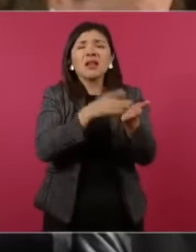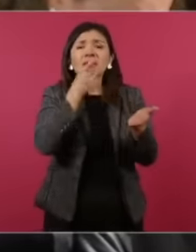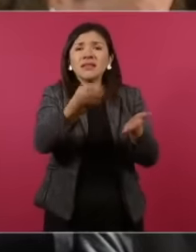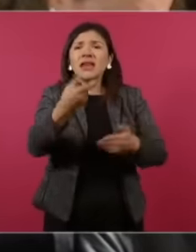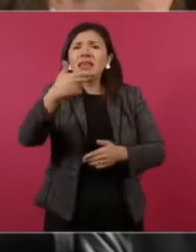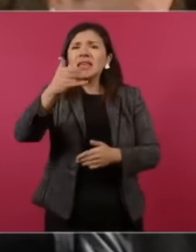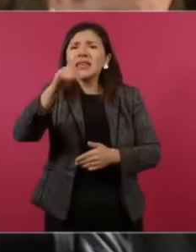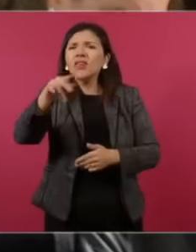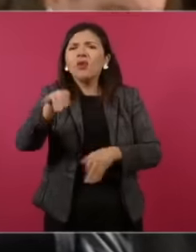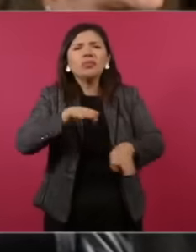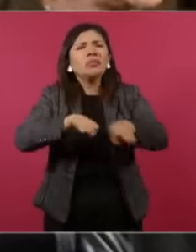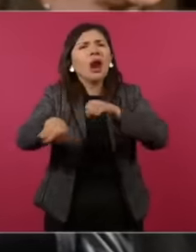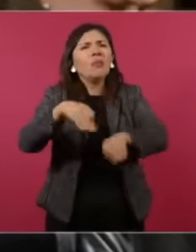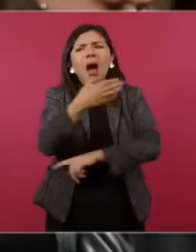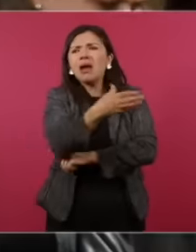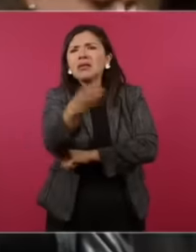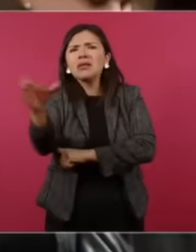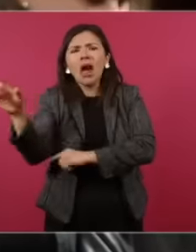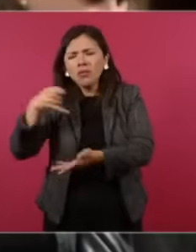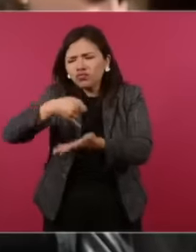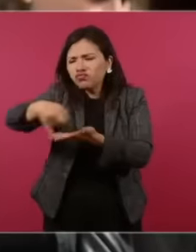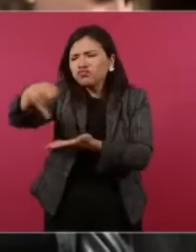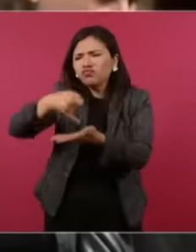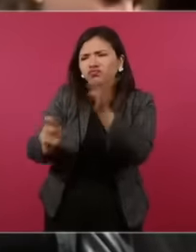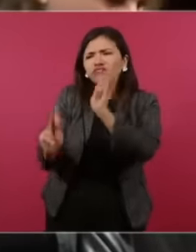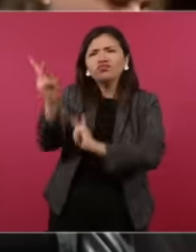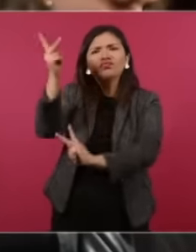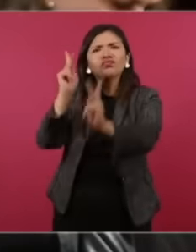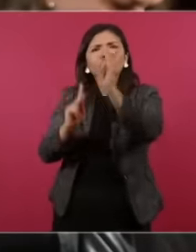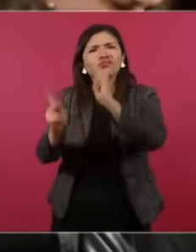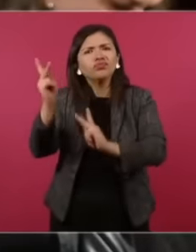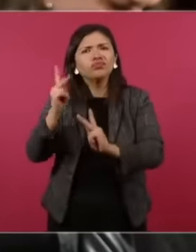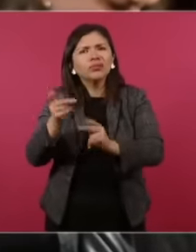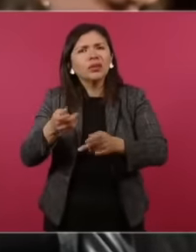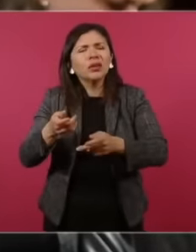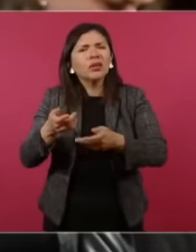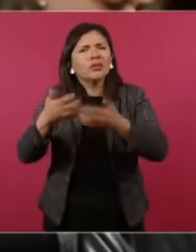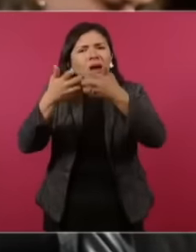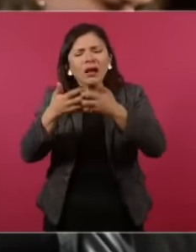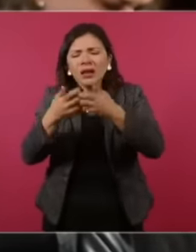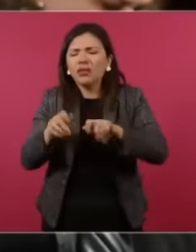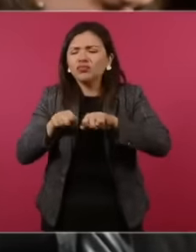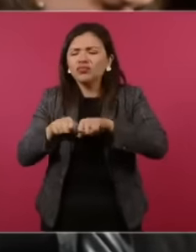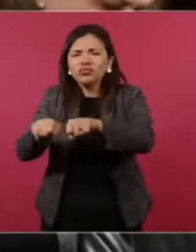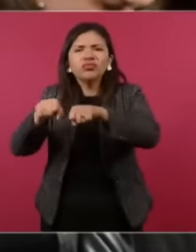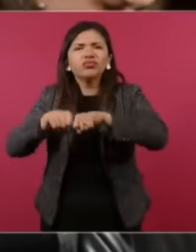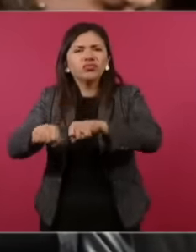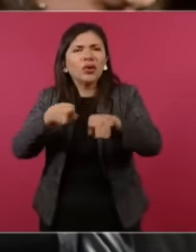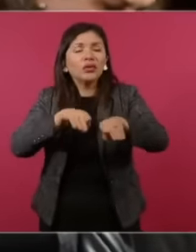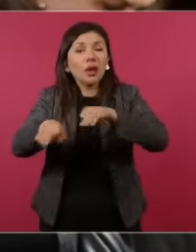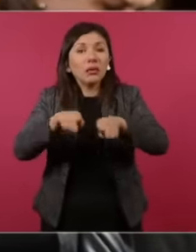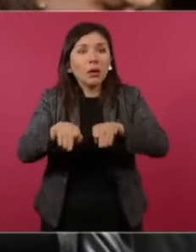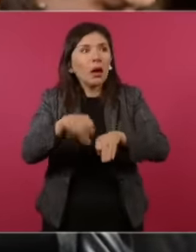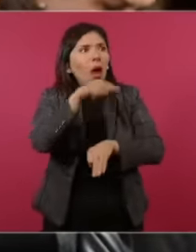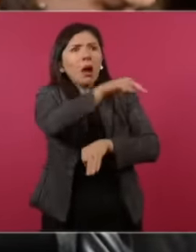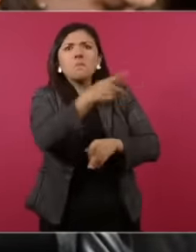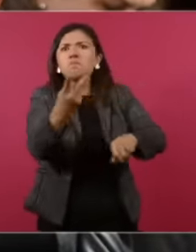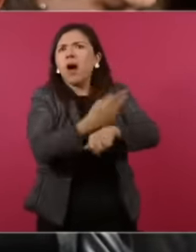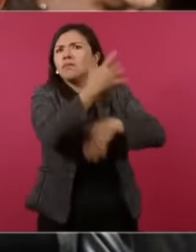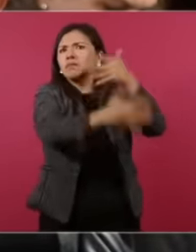In the field in the cornfield he was with the tractor there, that is, when the events happened But that did not